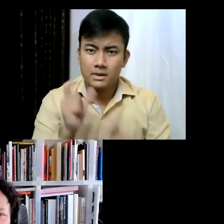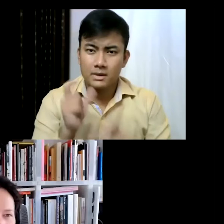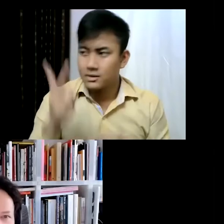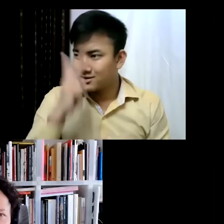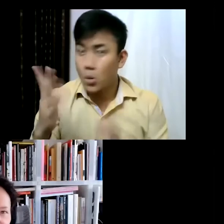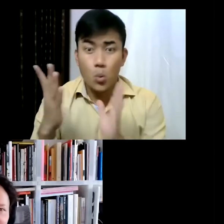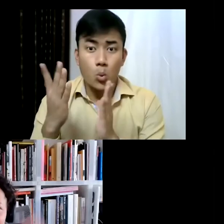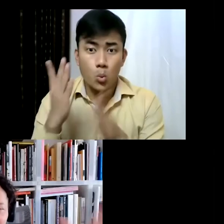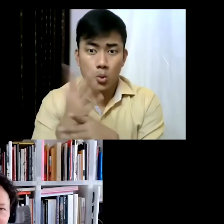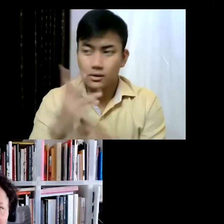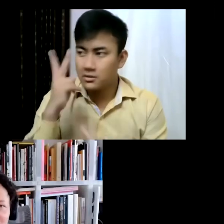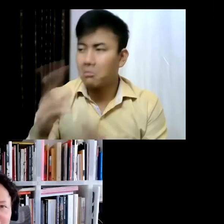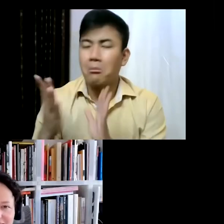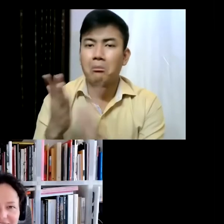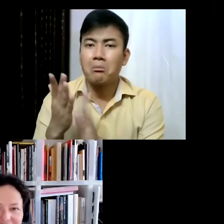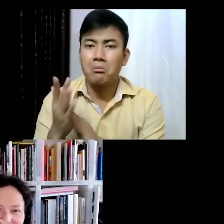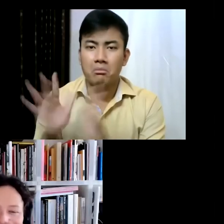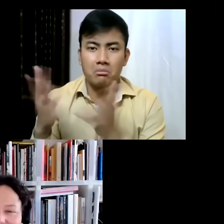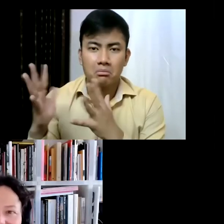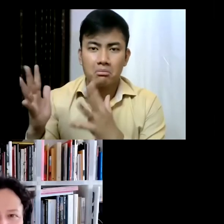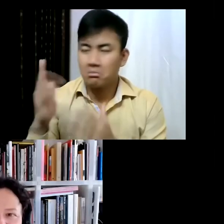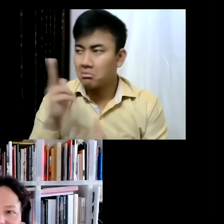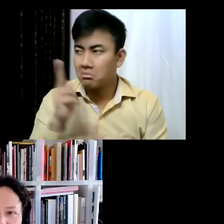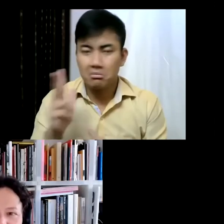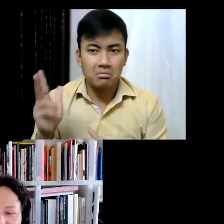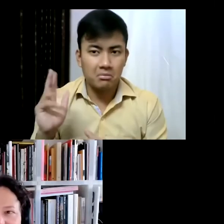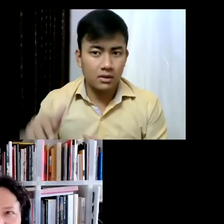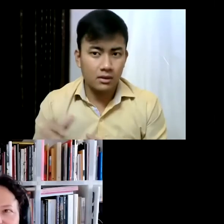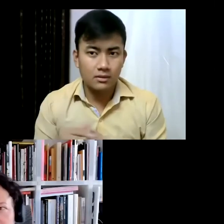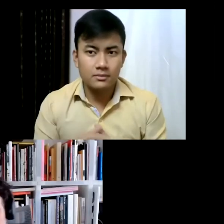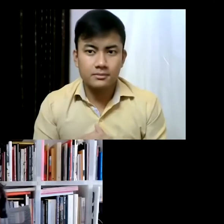as you walk in every single church outside of the Biennale... and so the Biennale can actually bring